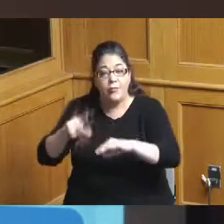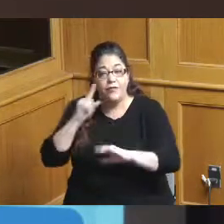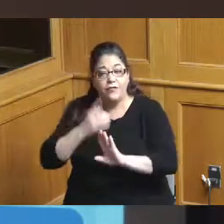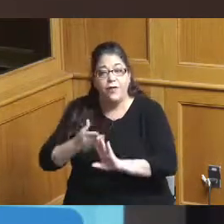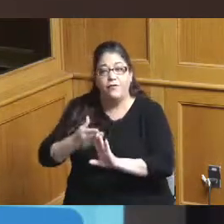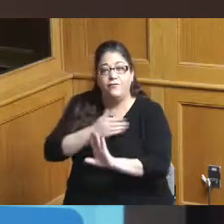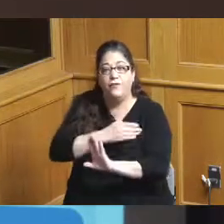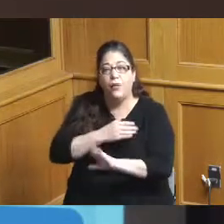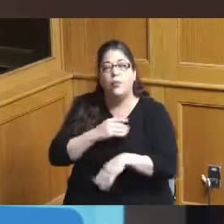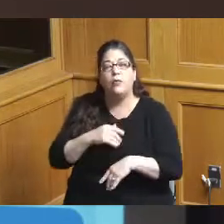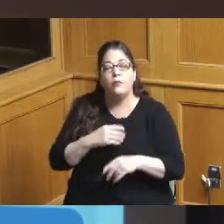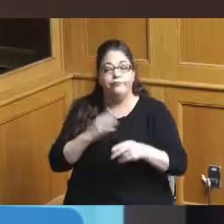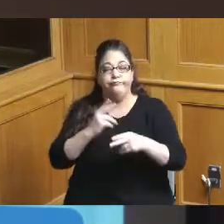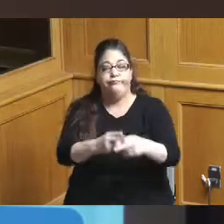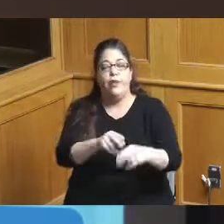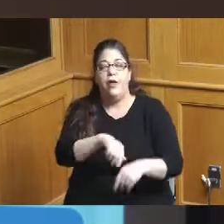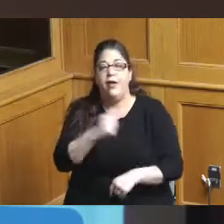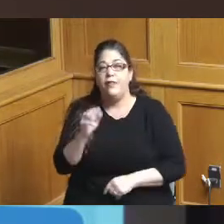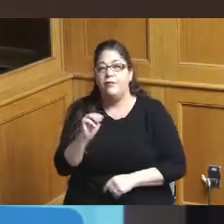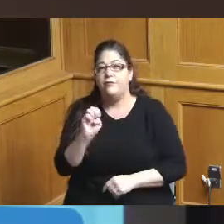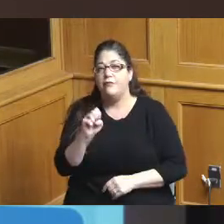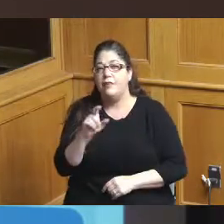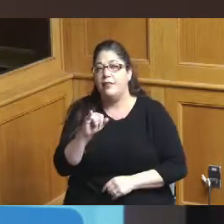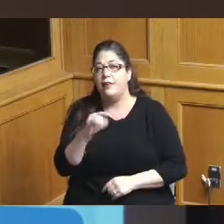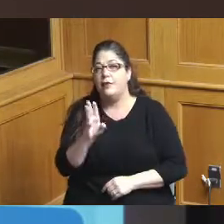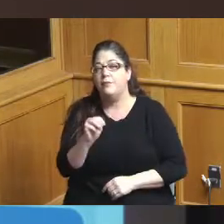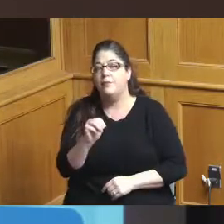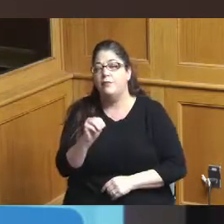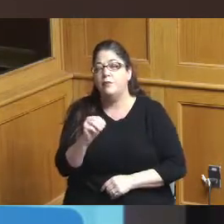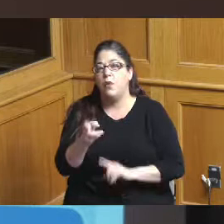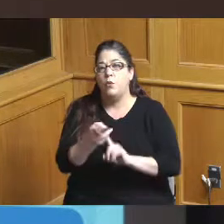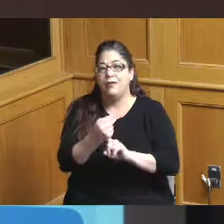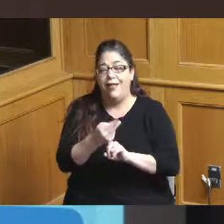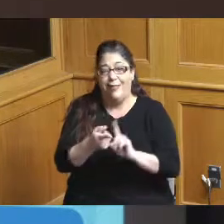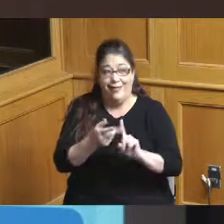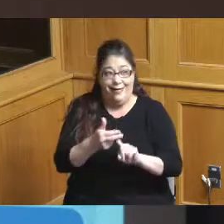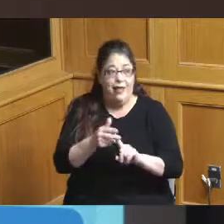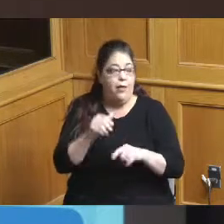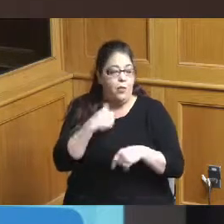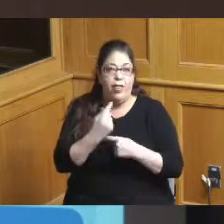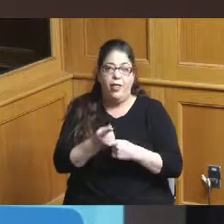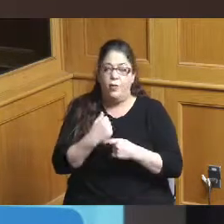hotel to remove what had been a blight an anchor on our ability to attract and retain